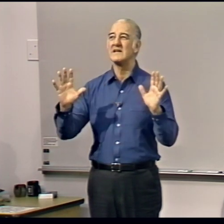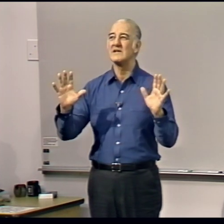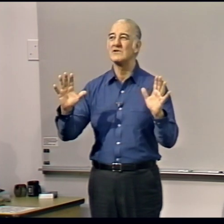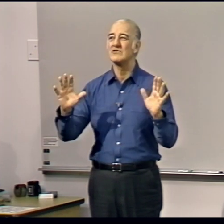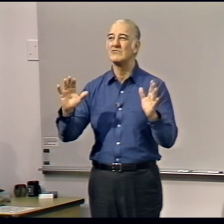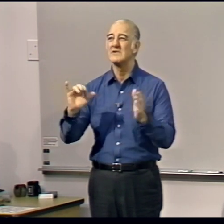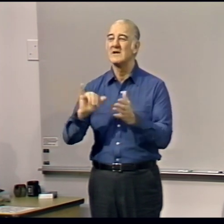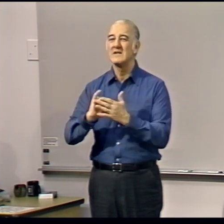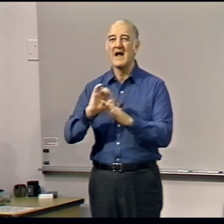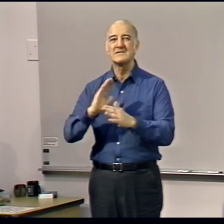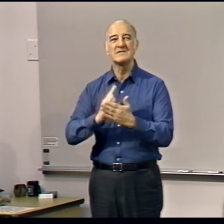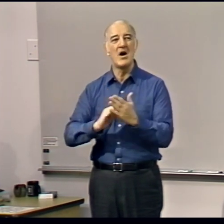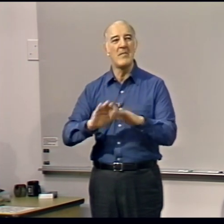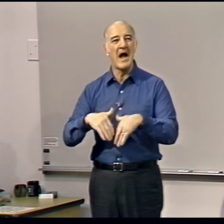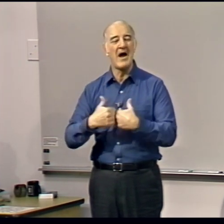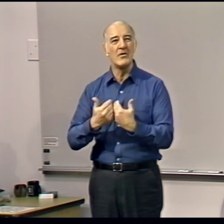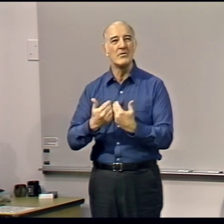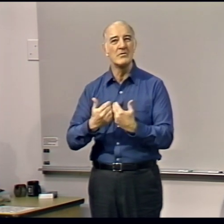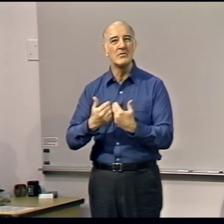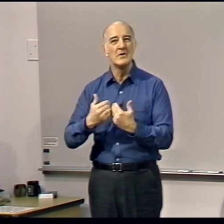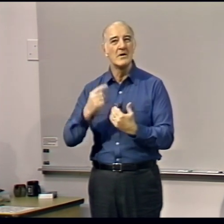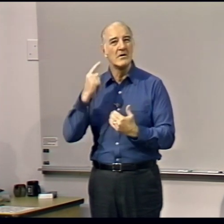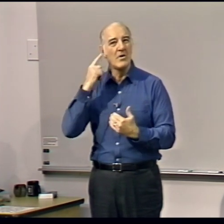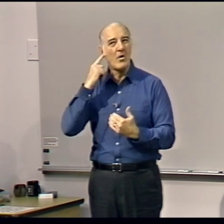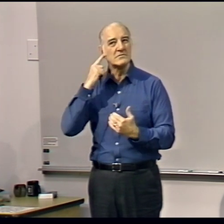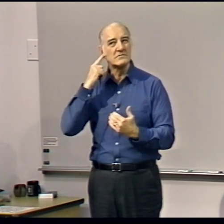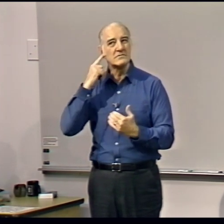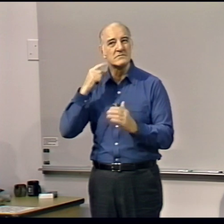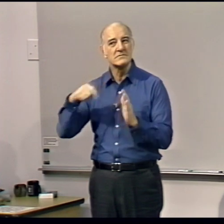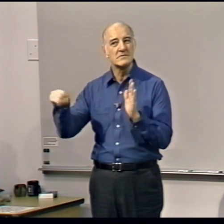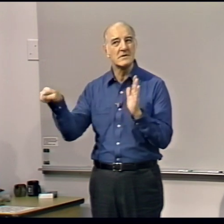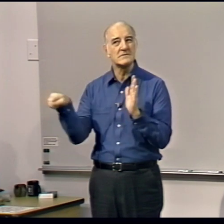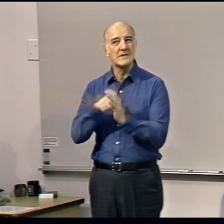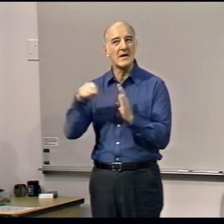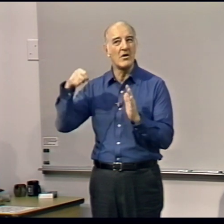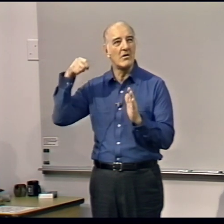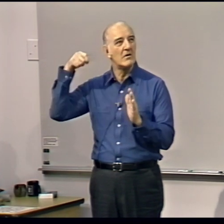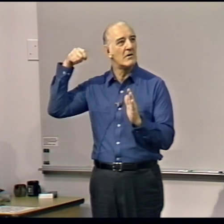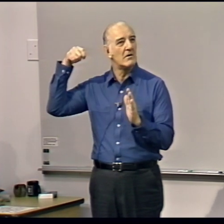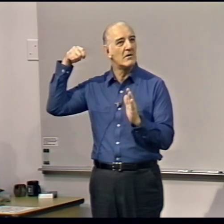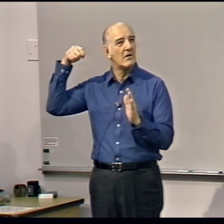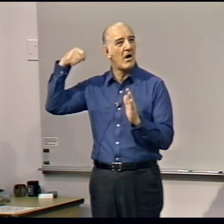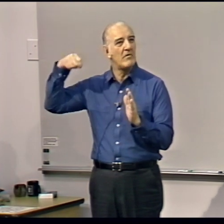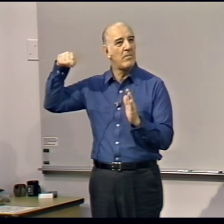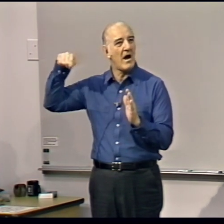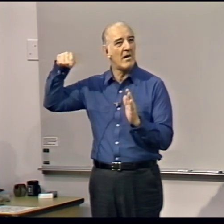That somehow notes the tinkle of a bell